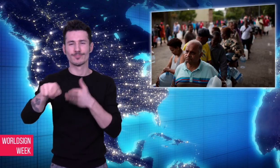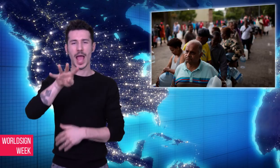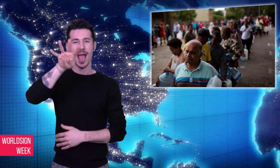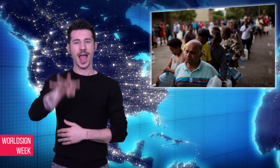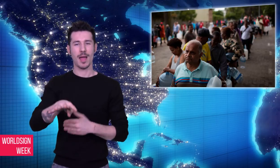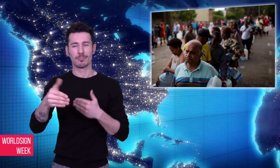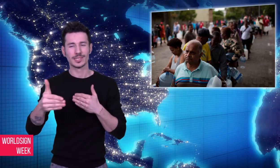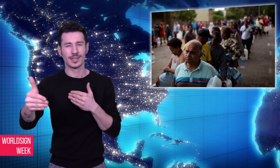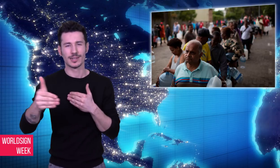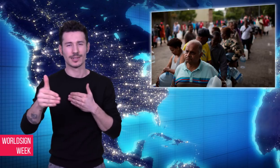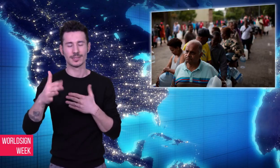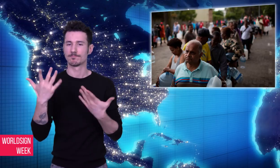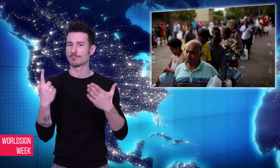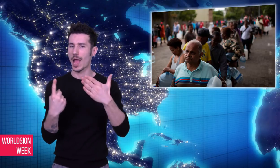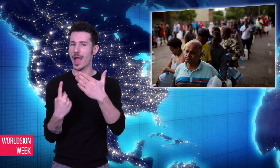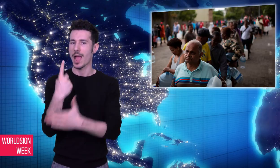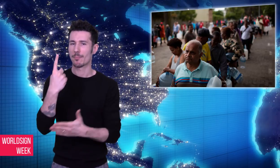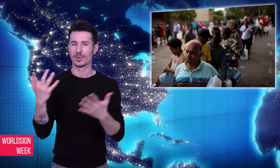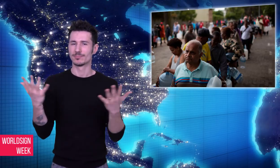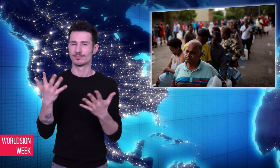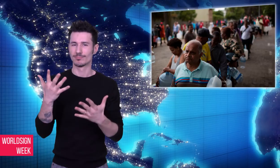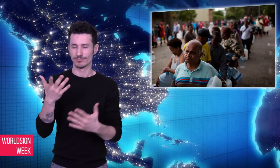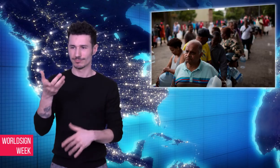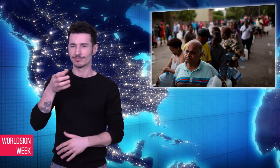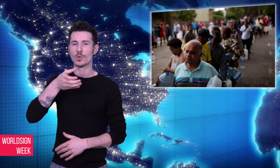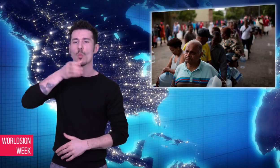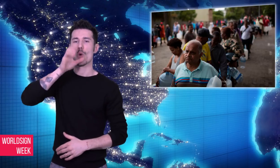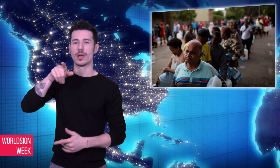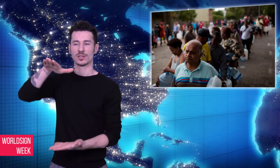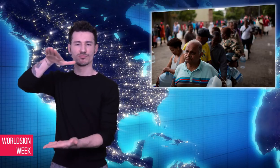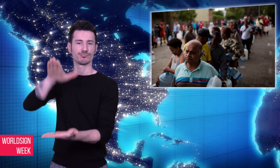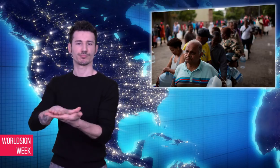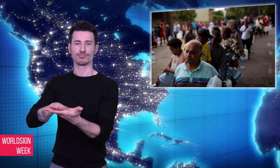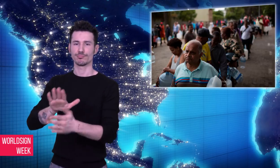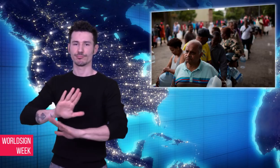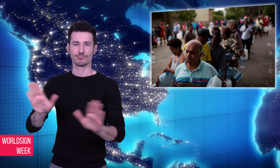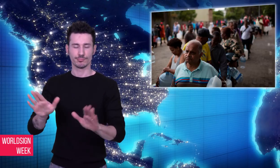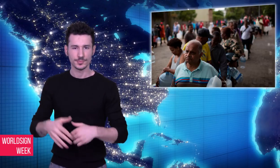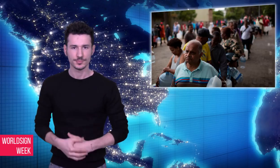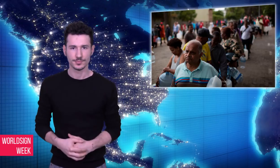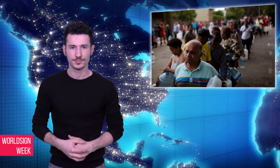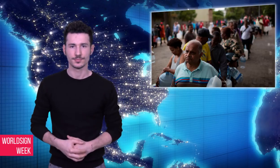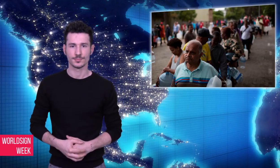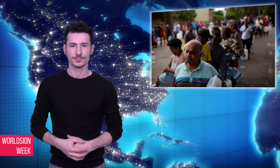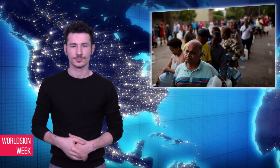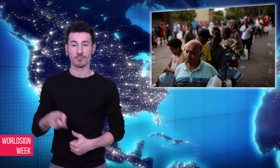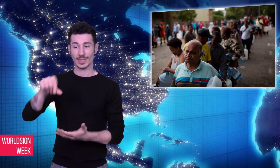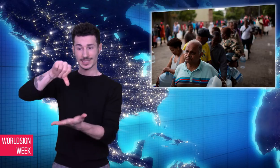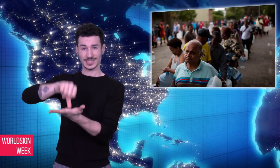April. The city’s four million residents